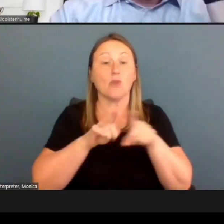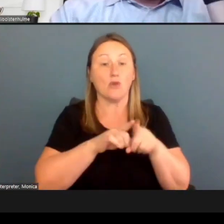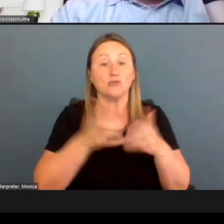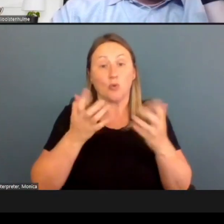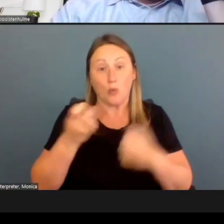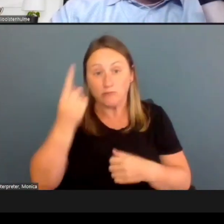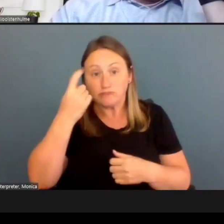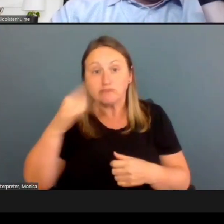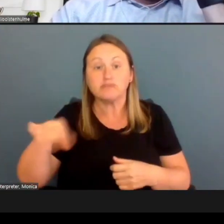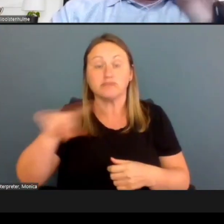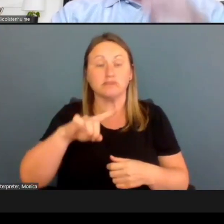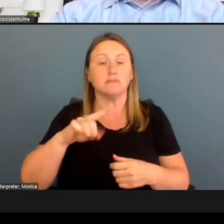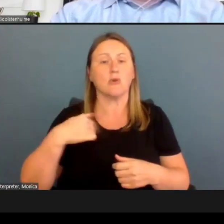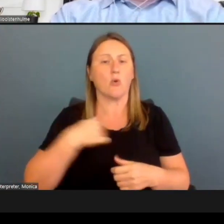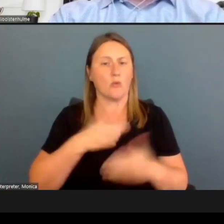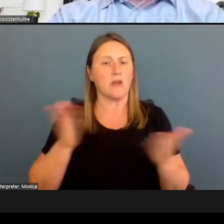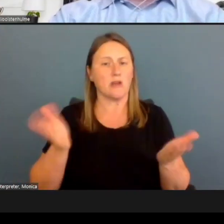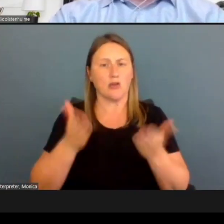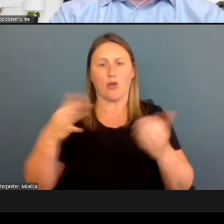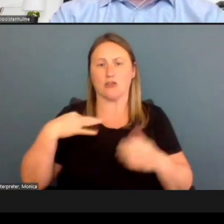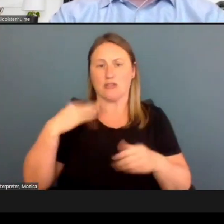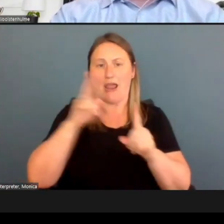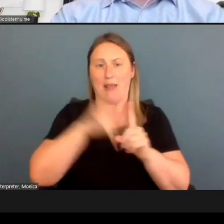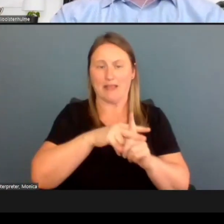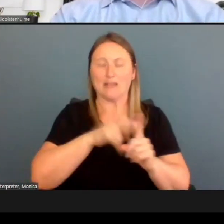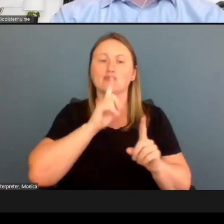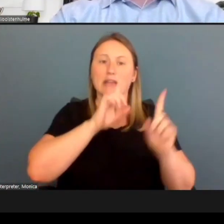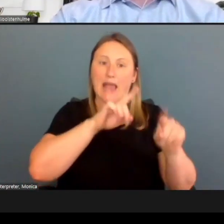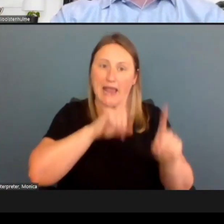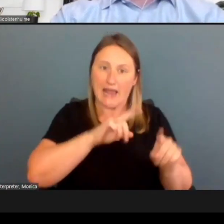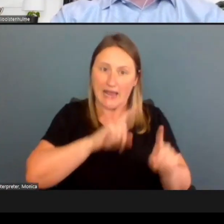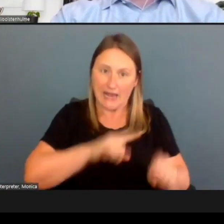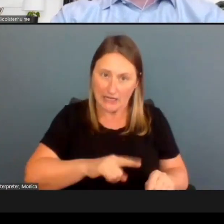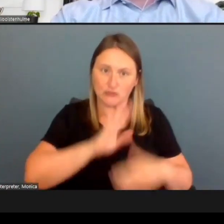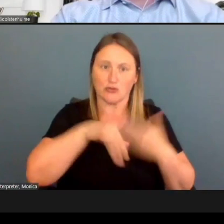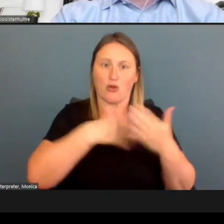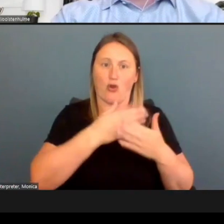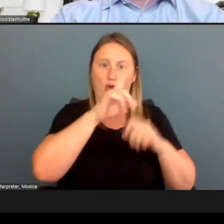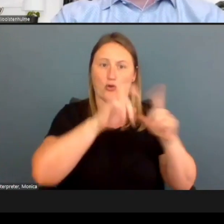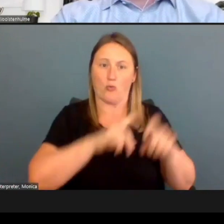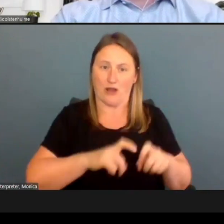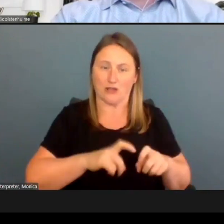that while we encourage applicants to answer every question that is asked on the ePASS application,